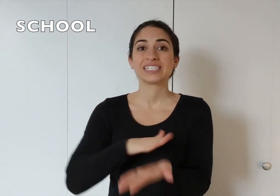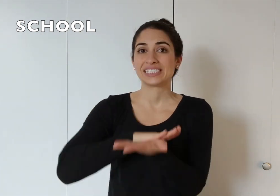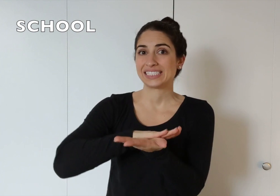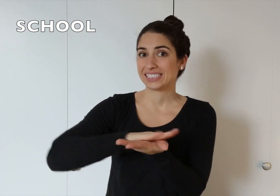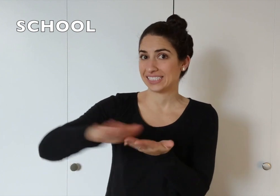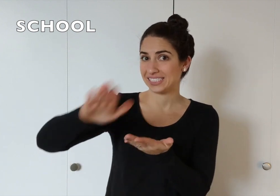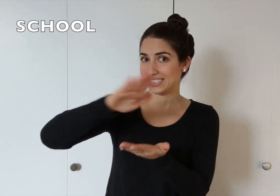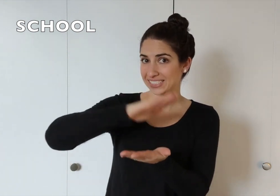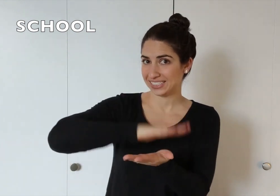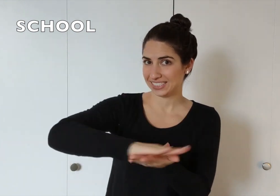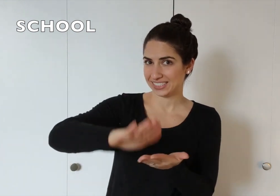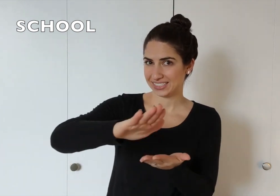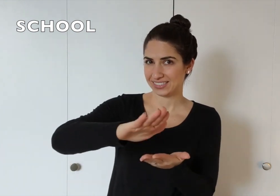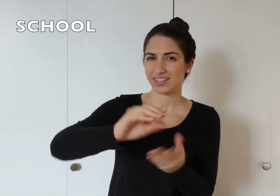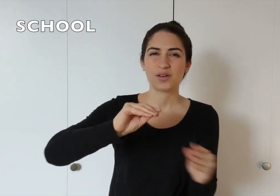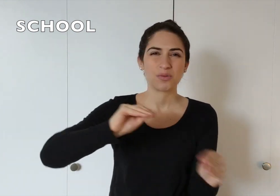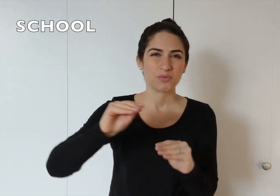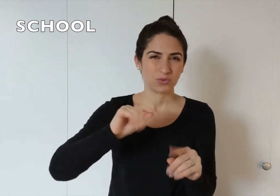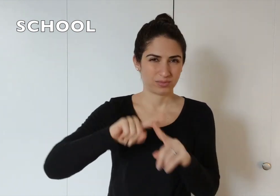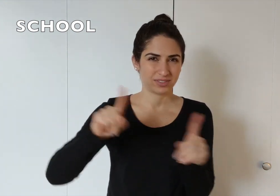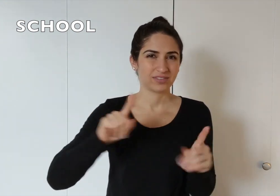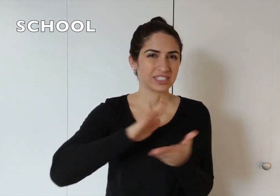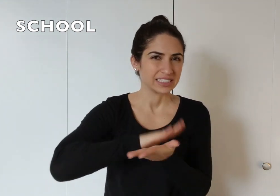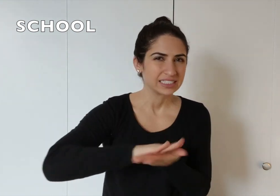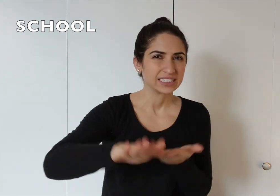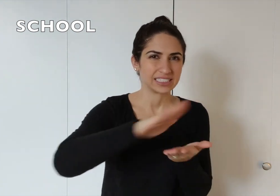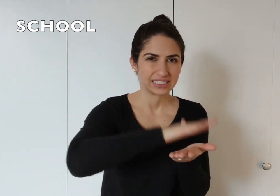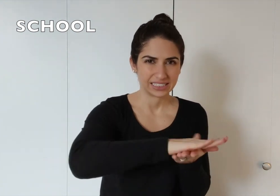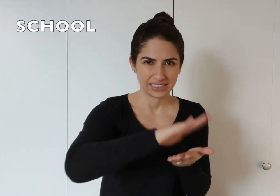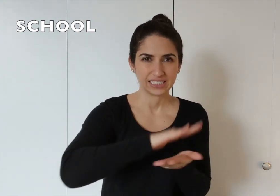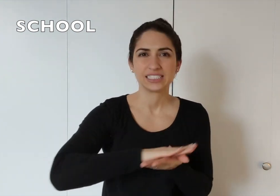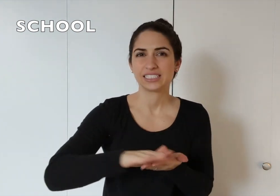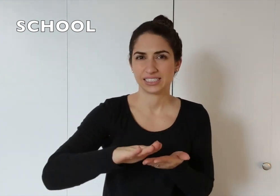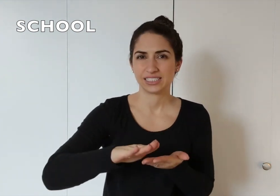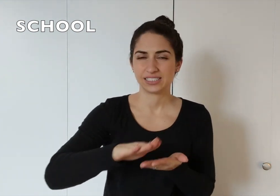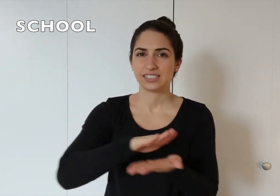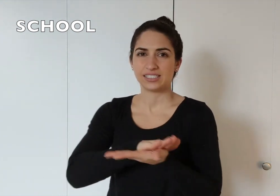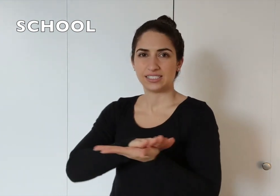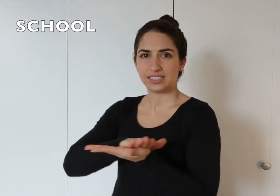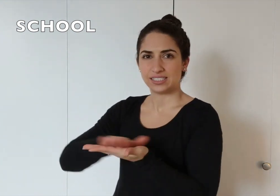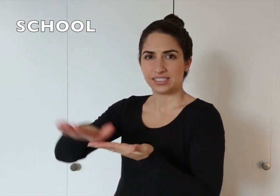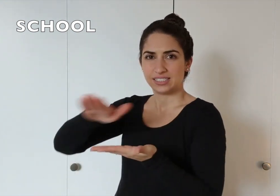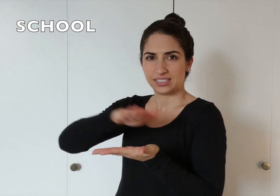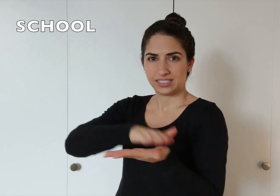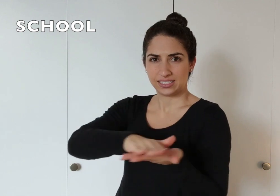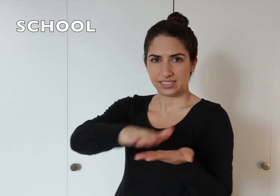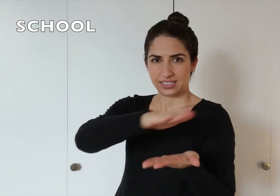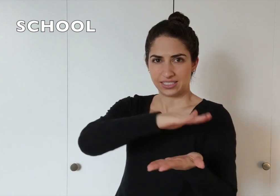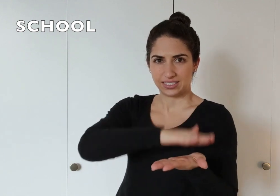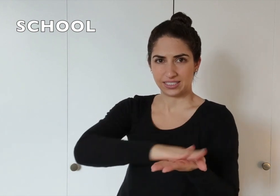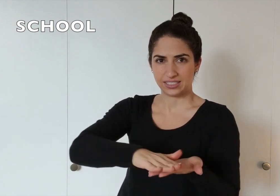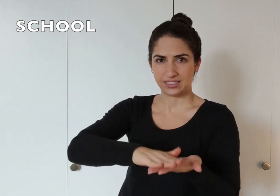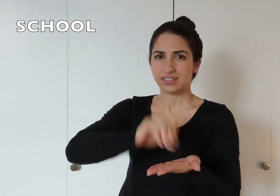CLEAN is a different movement. You're brushing the hand.